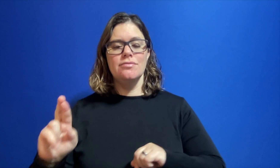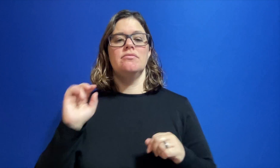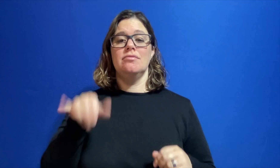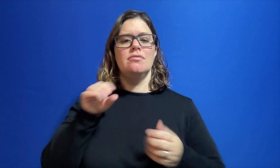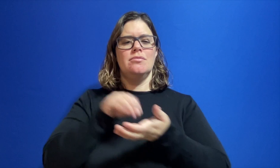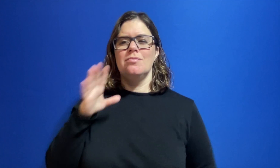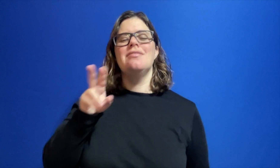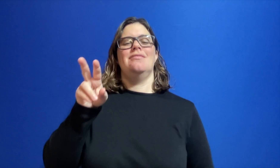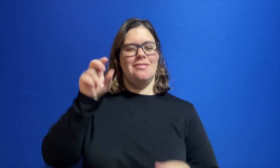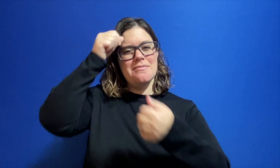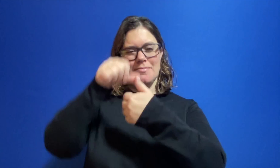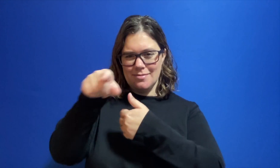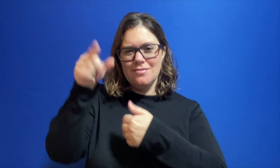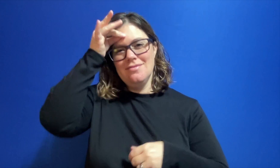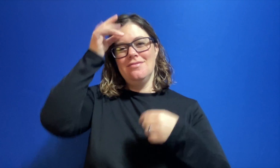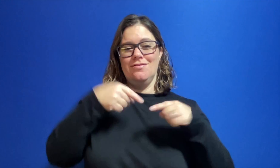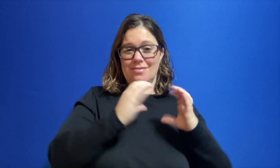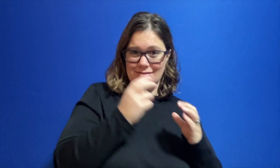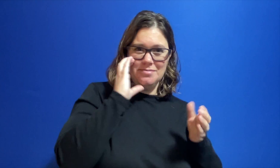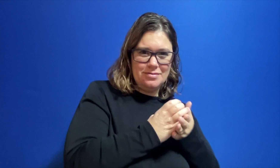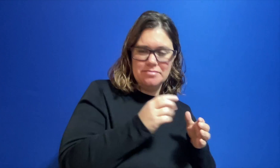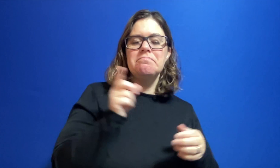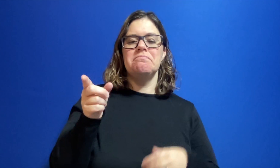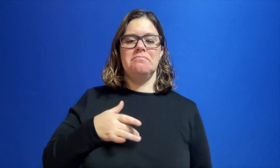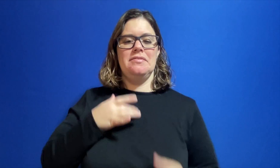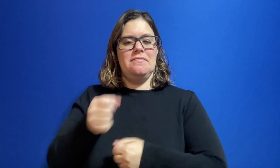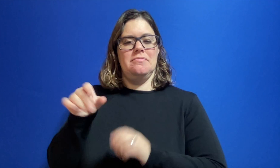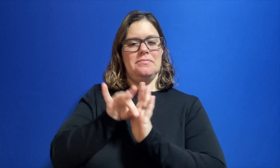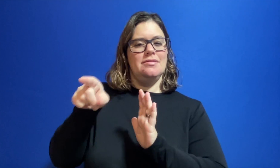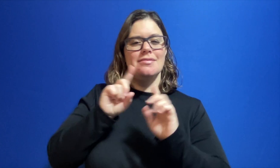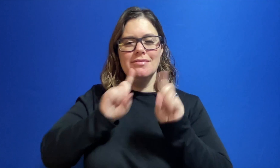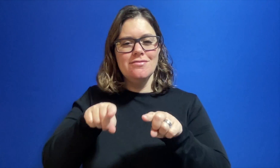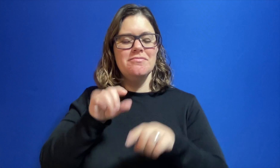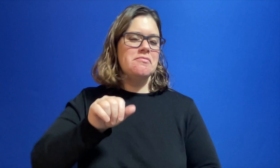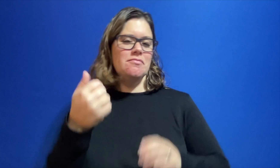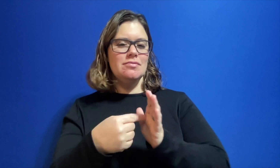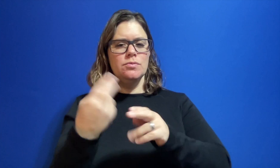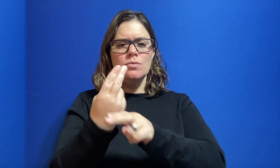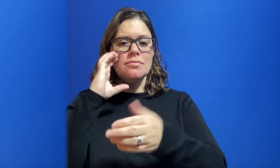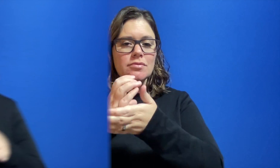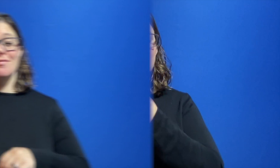Students will recognize that they remember the pictures from class and they'd feel confident that they're picking the right answer. So, that's another example using pictures.